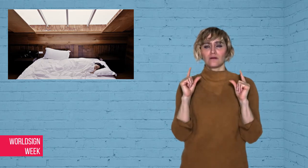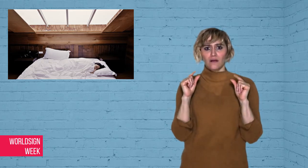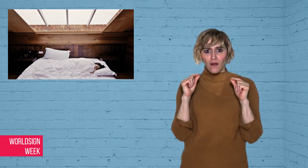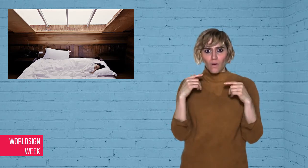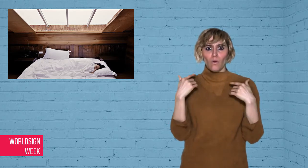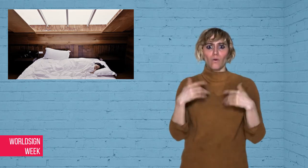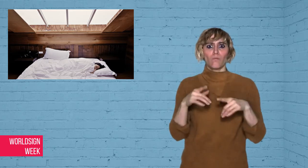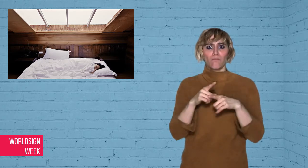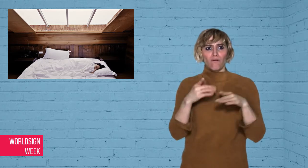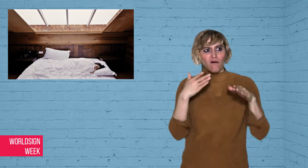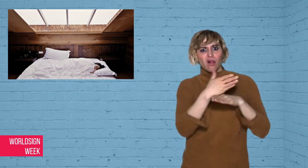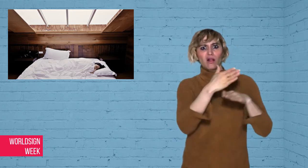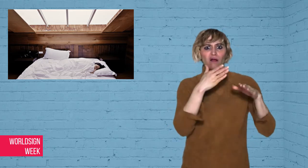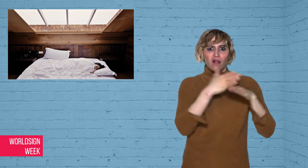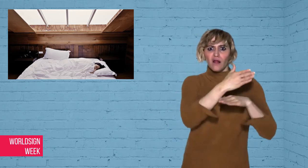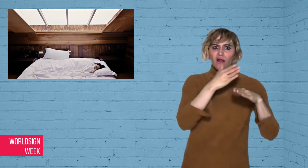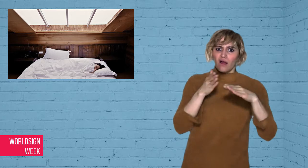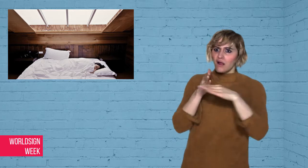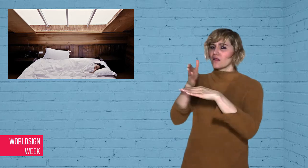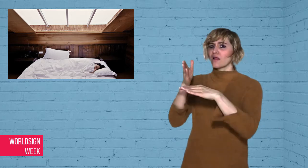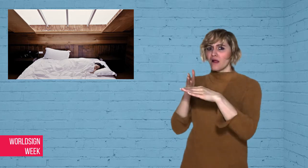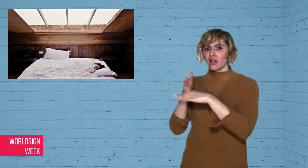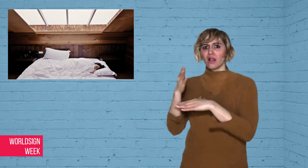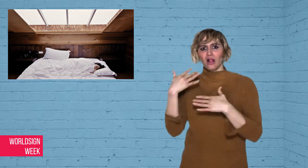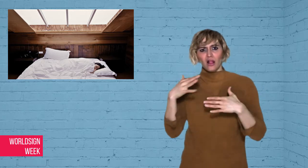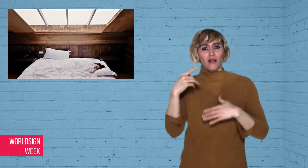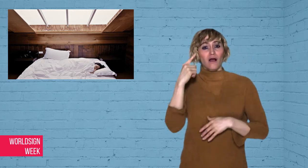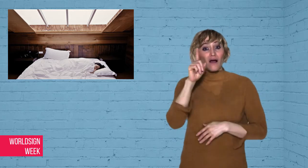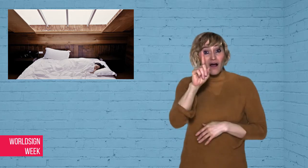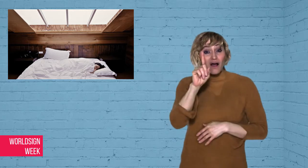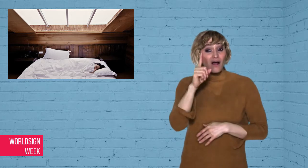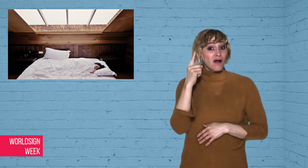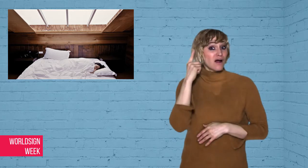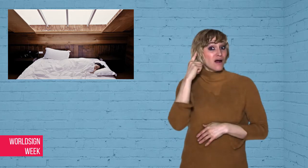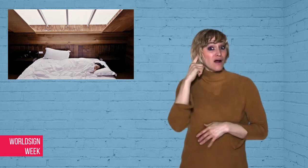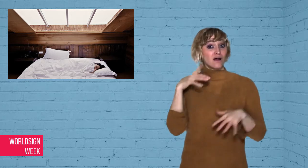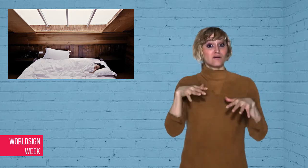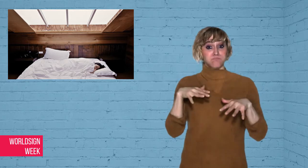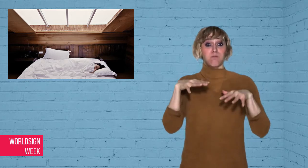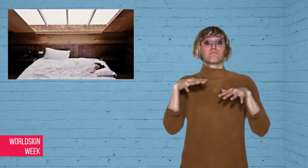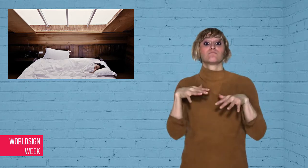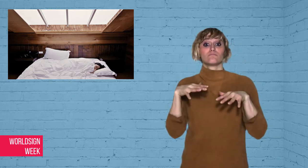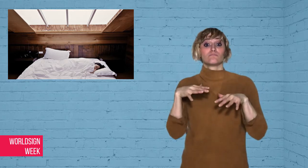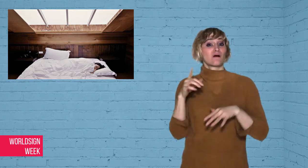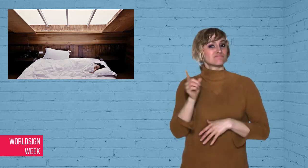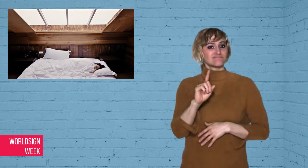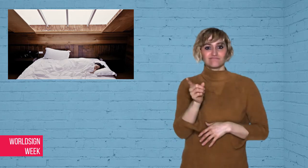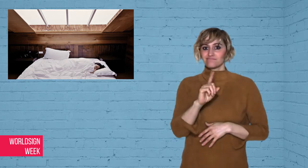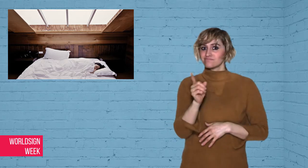people, not from the noise, but from